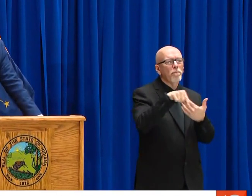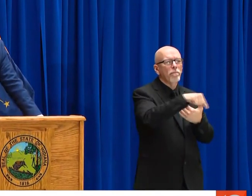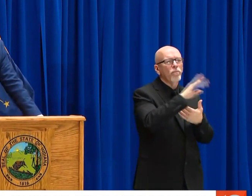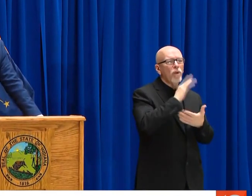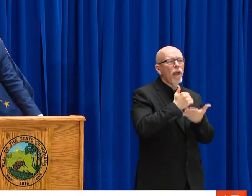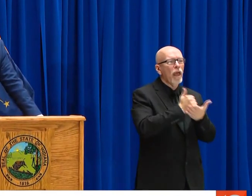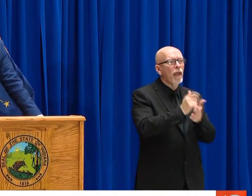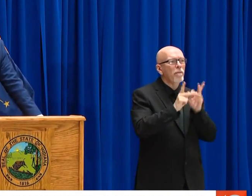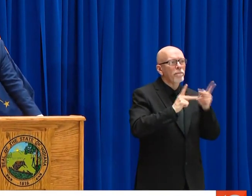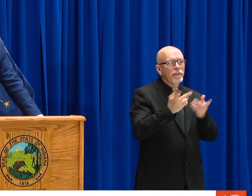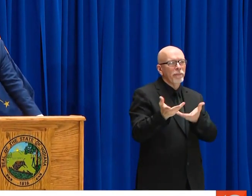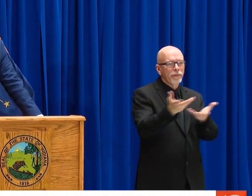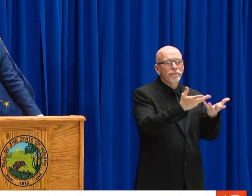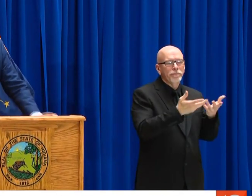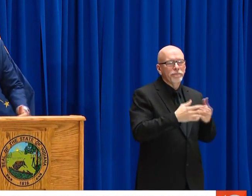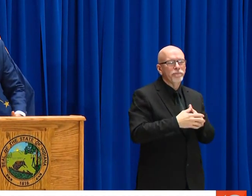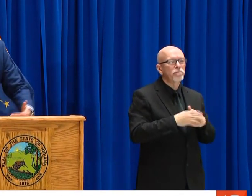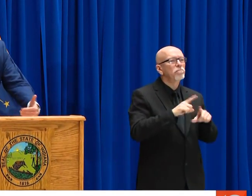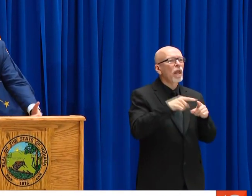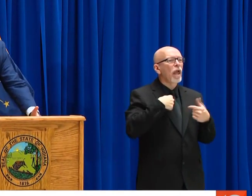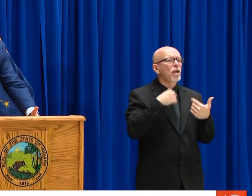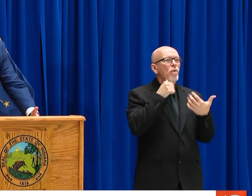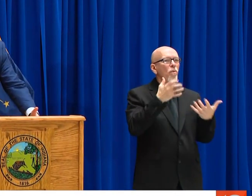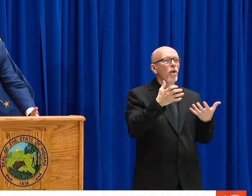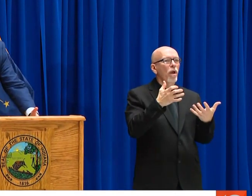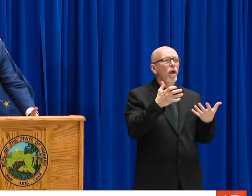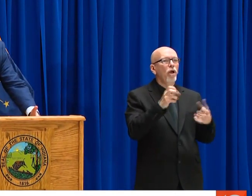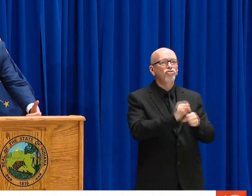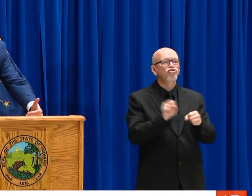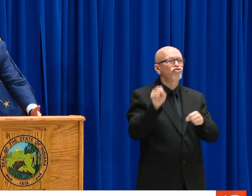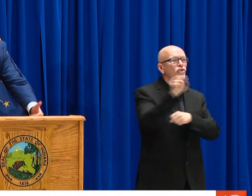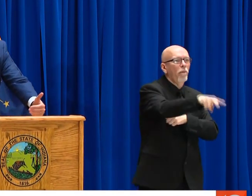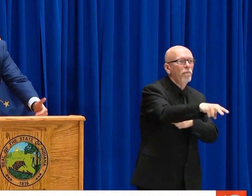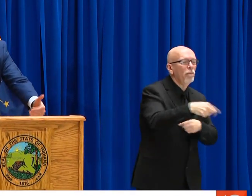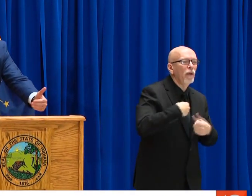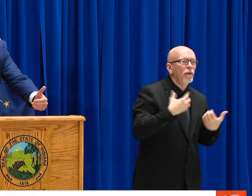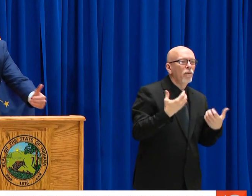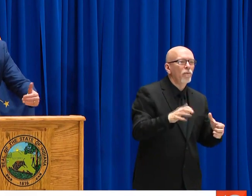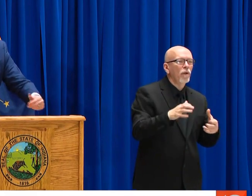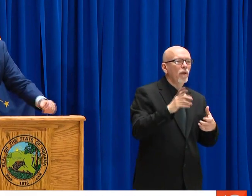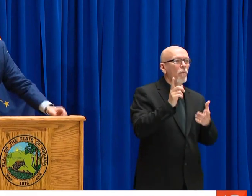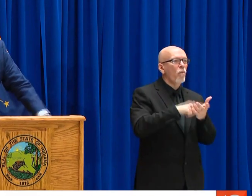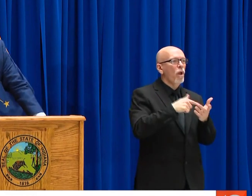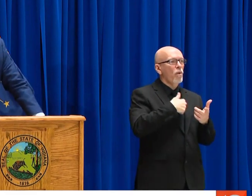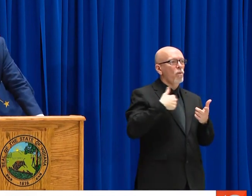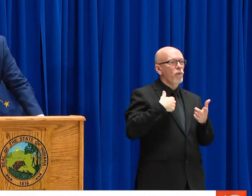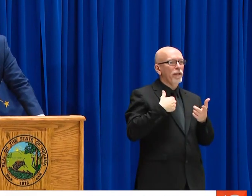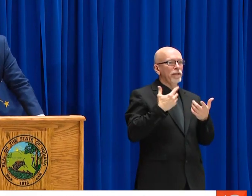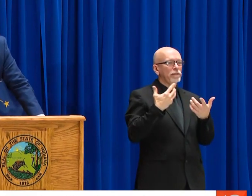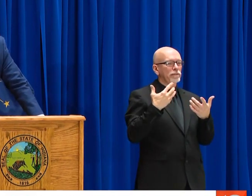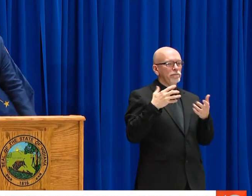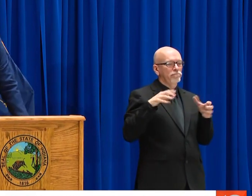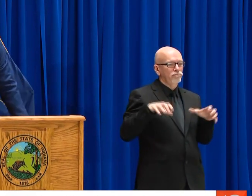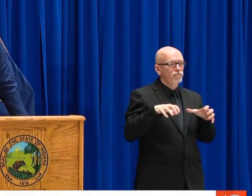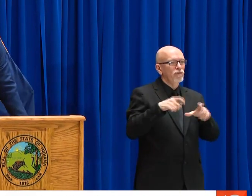TO SEE THEM THROUGH. SO WE'LL HAVE SOME PROGRAMS TO HELP ENDS MEET.